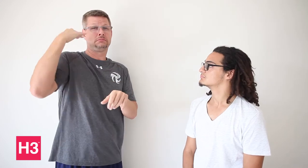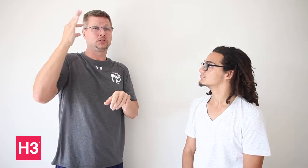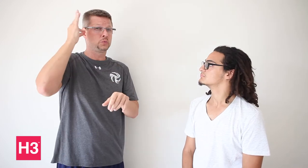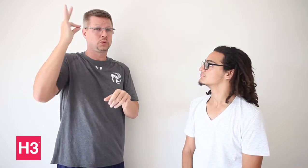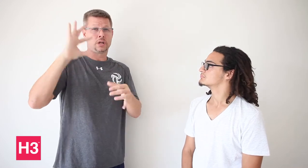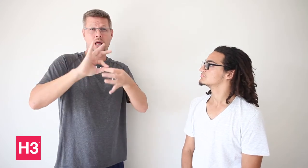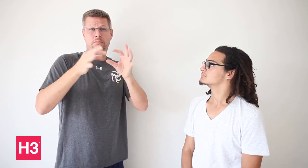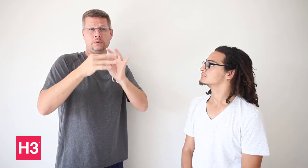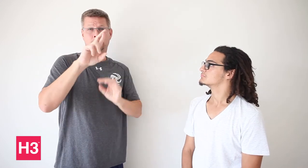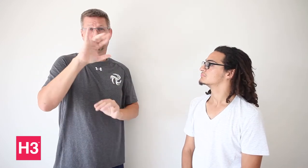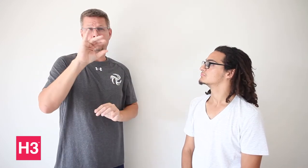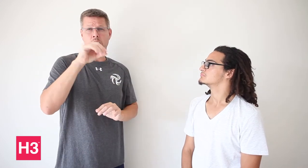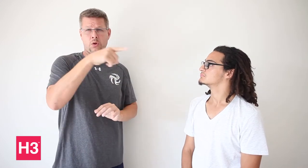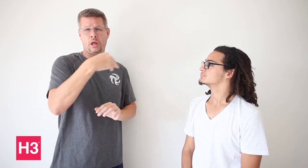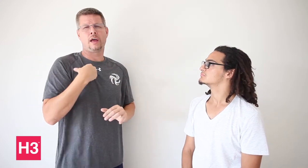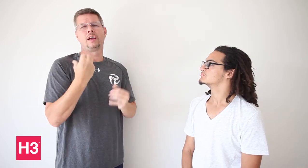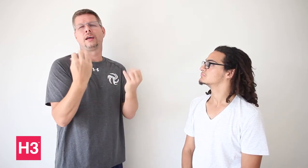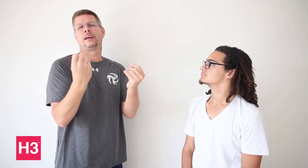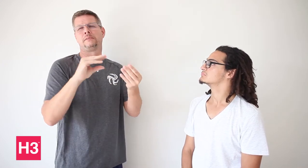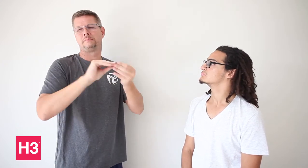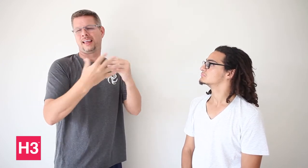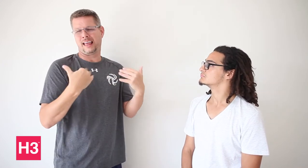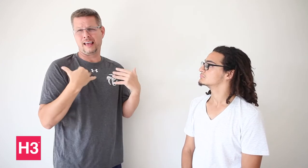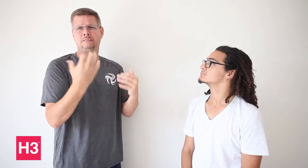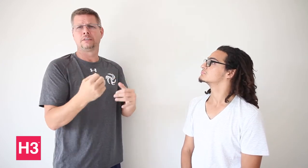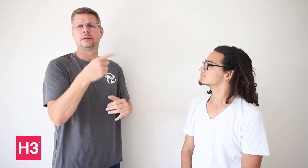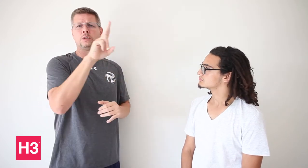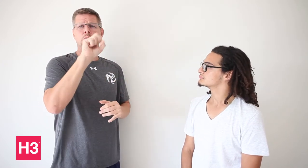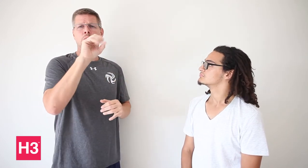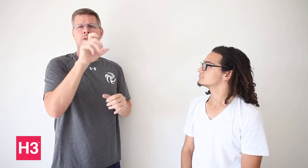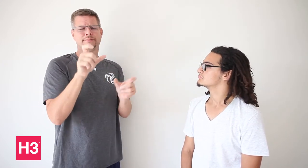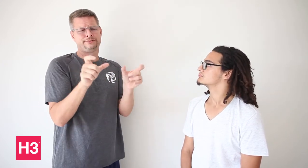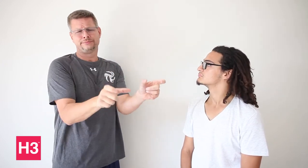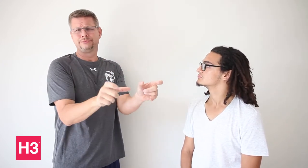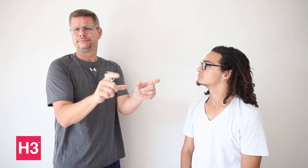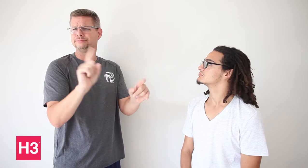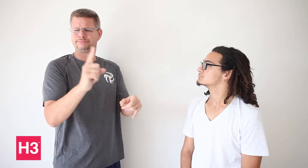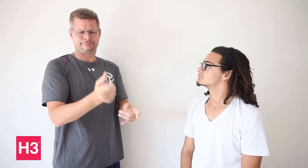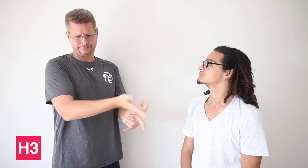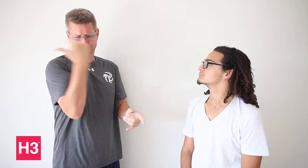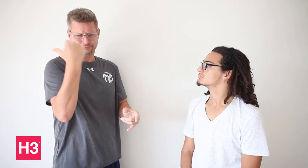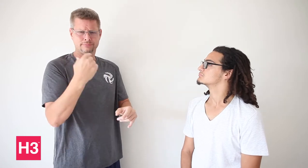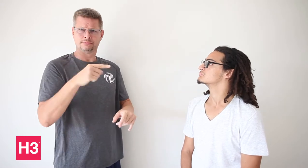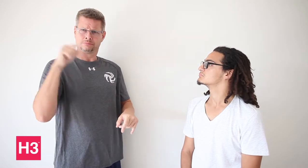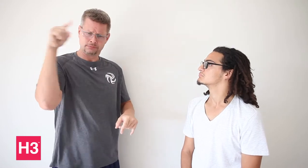At the last hearing Olympic games at Rio, there were many problems. USOC made sure that the athletes